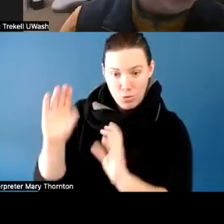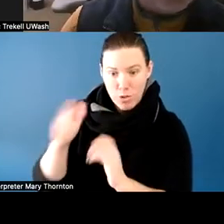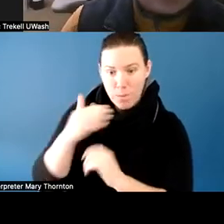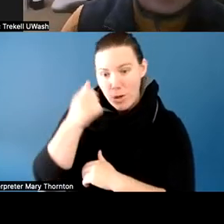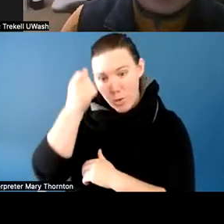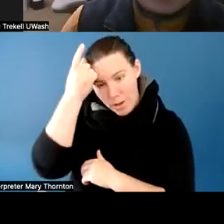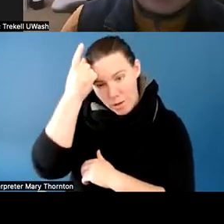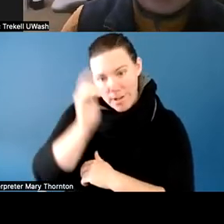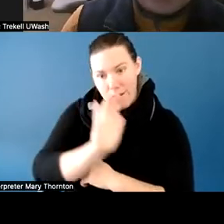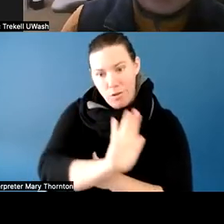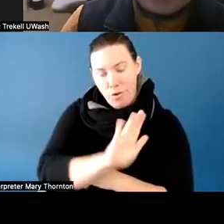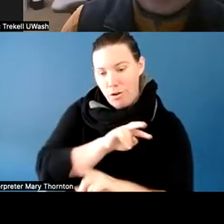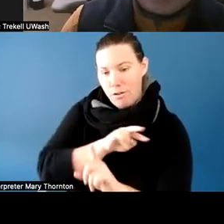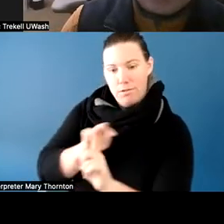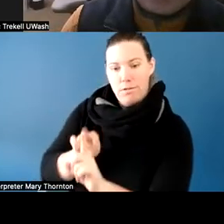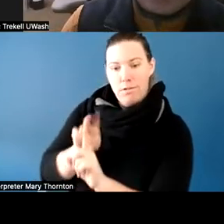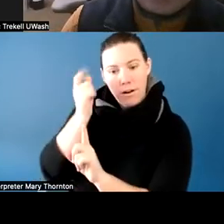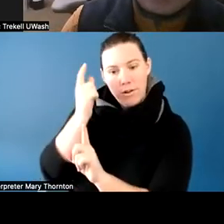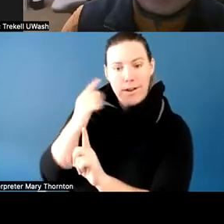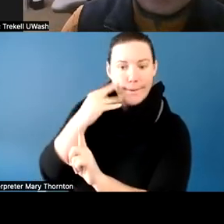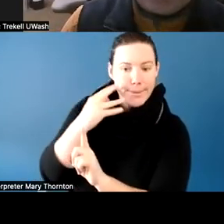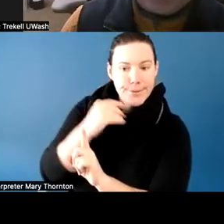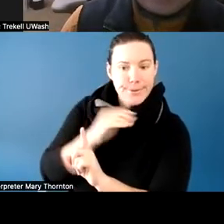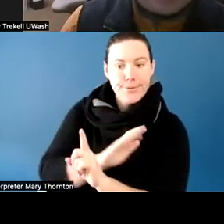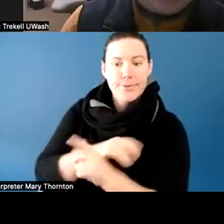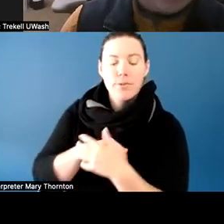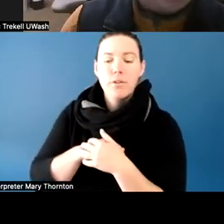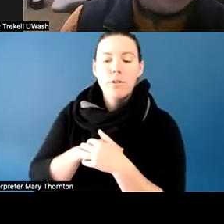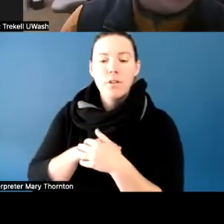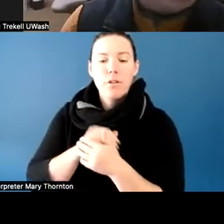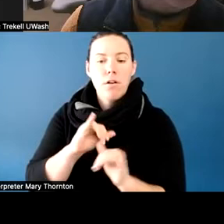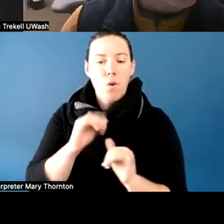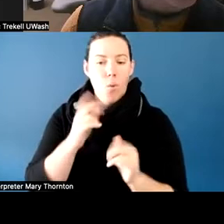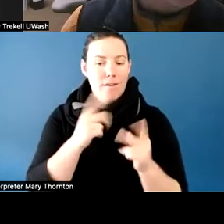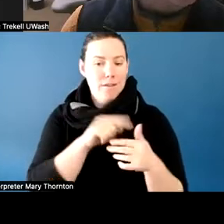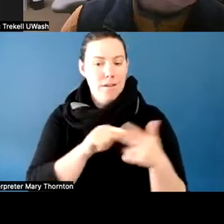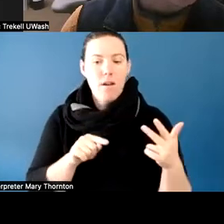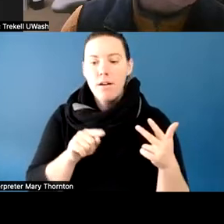and what they might be seeing is not what was really there,